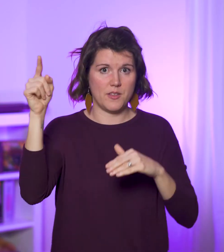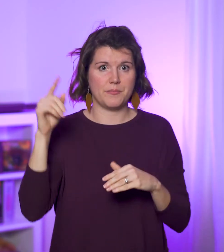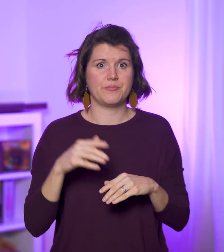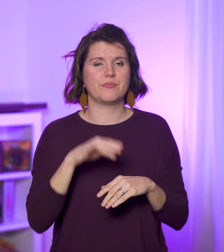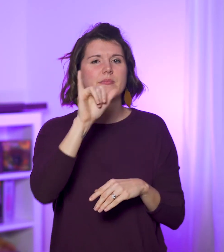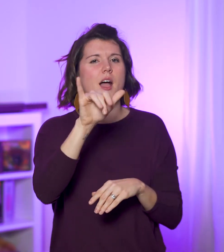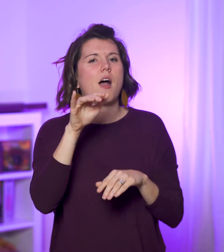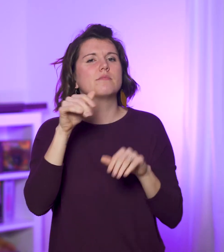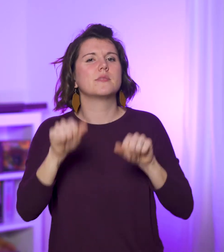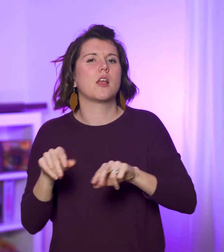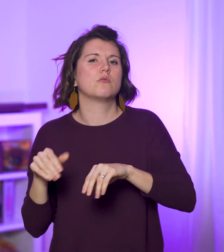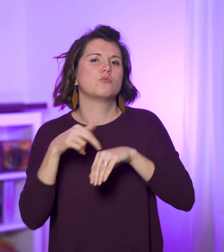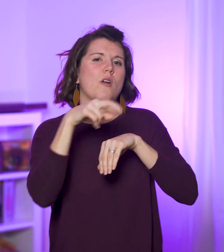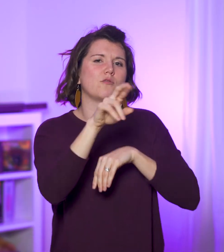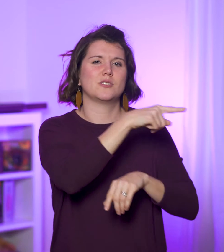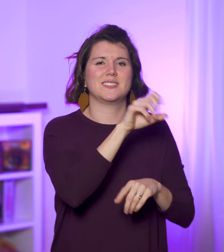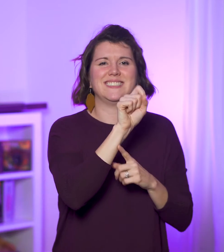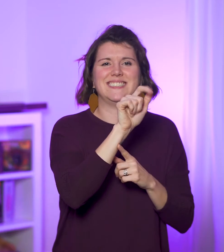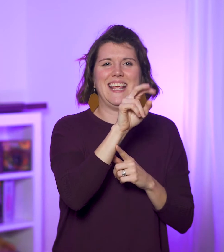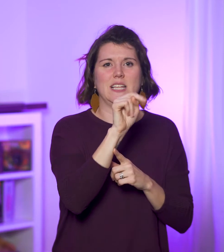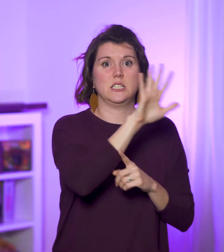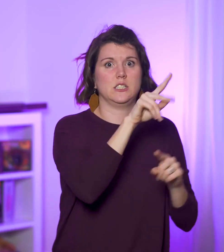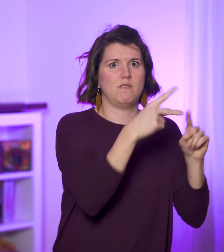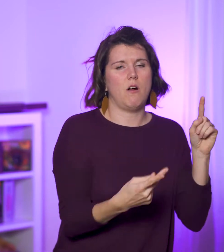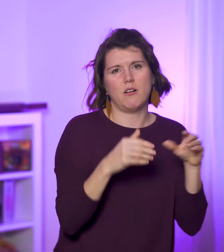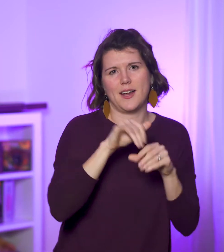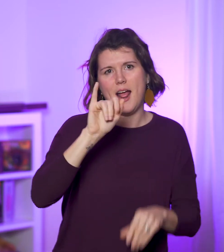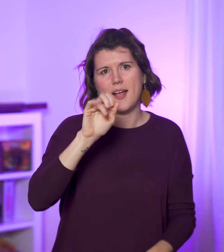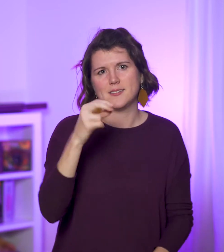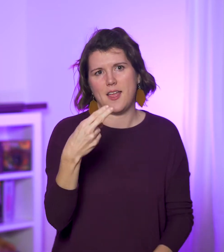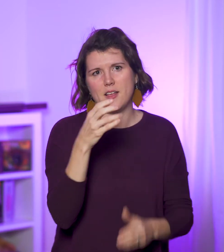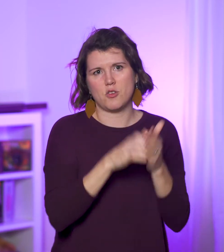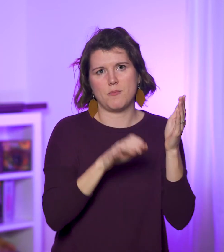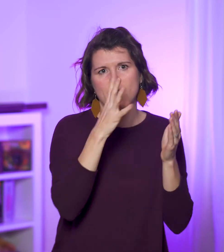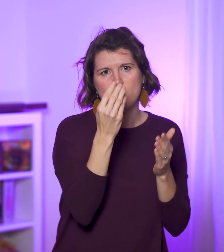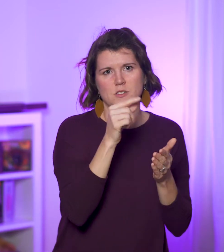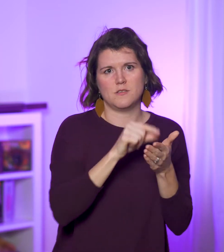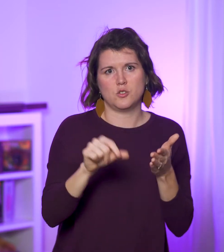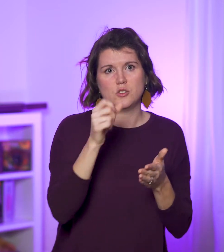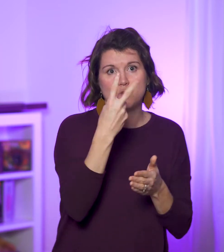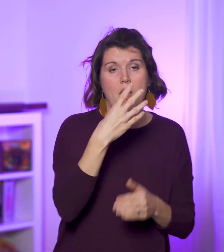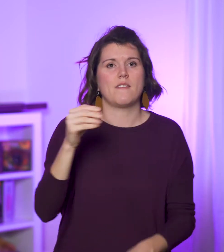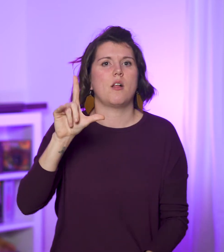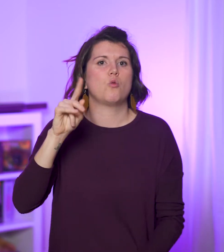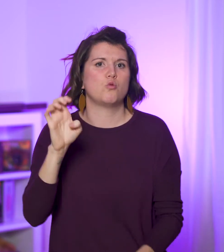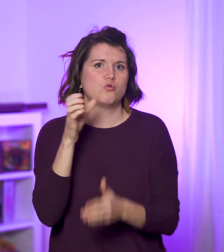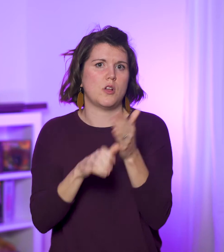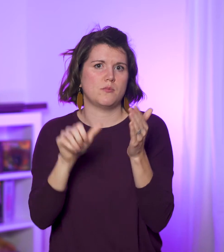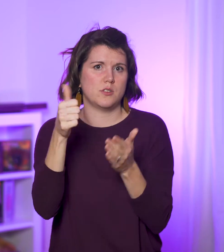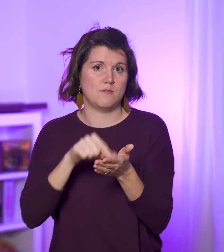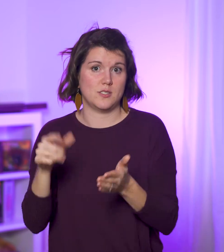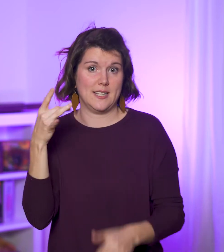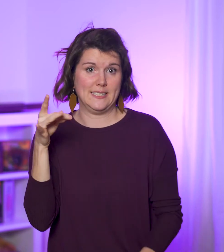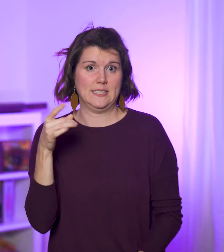this may reference Satan’s fall (Isaiah 14:12; Luke 10:18).